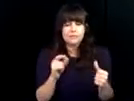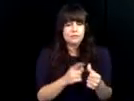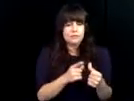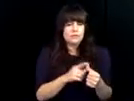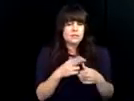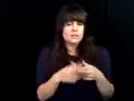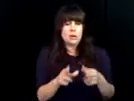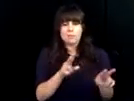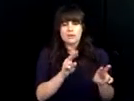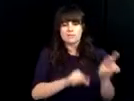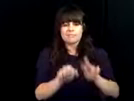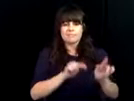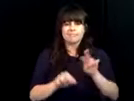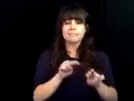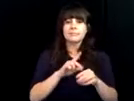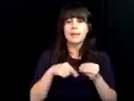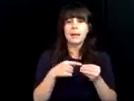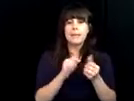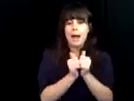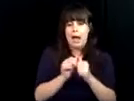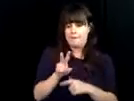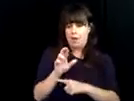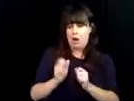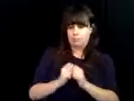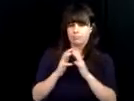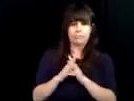, vision impaired and deaf/blind achieve their employment goals